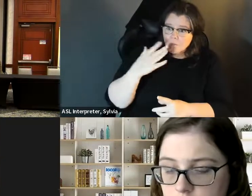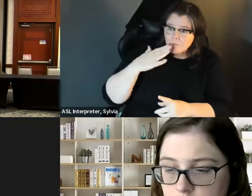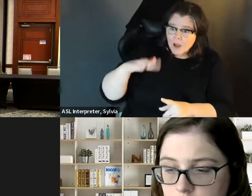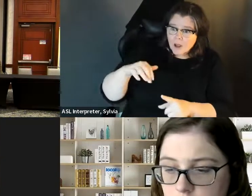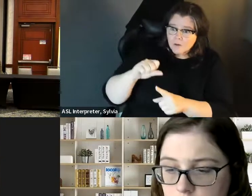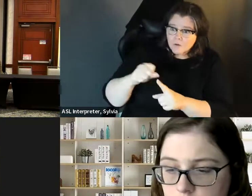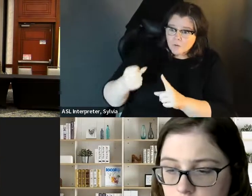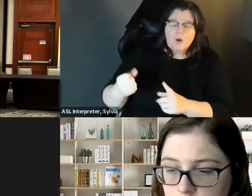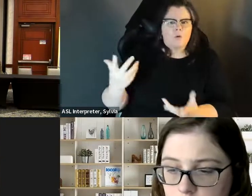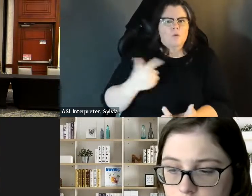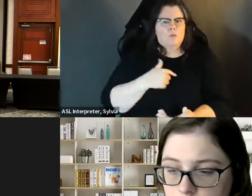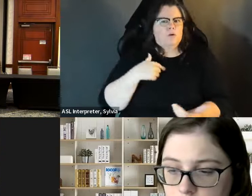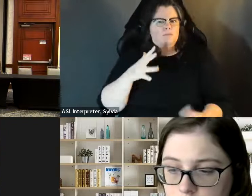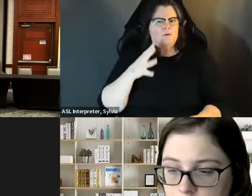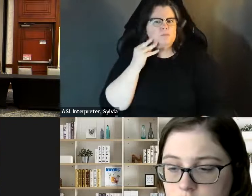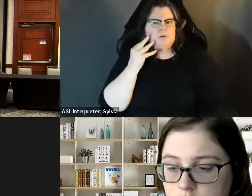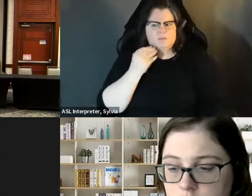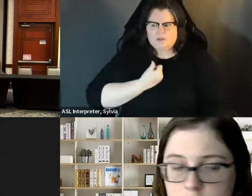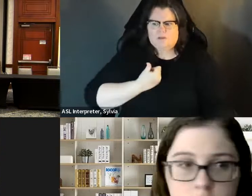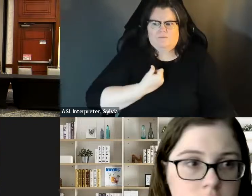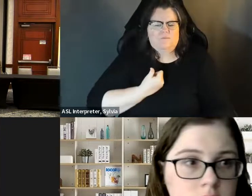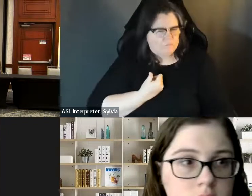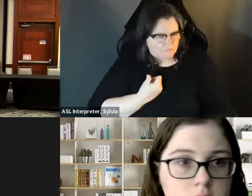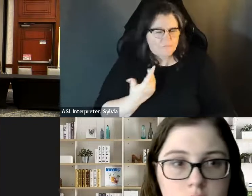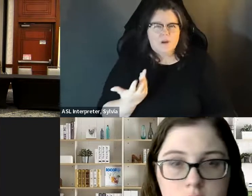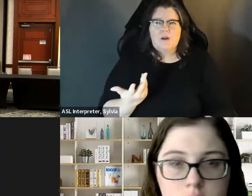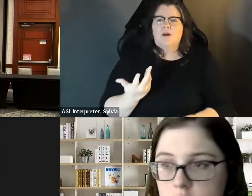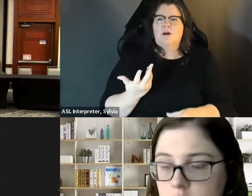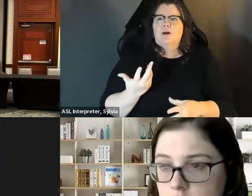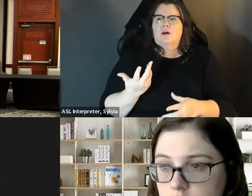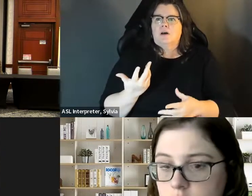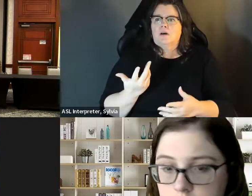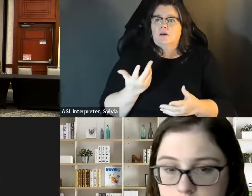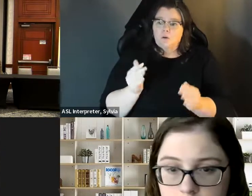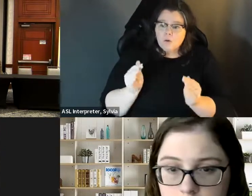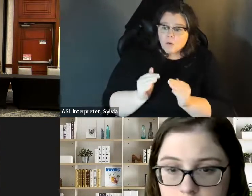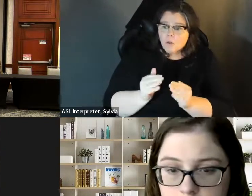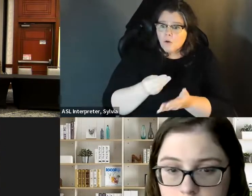a lot of cases on the last rung of a ladder so we know what's like to be in a bad situation. We know what it's